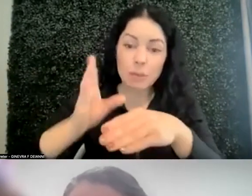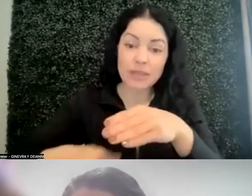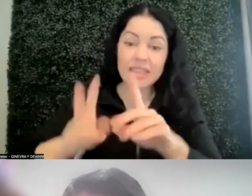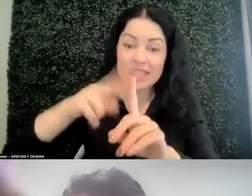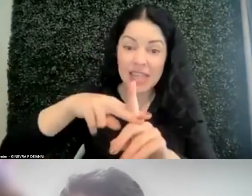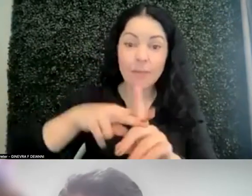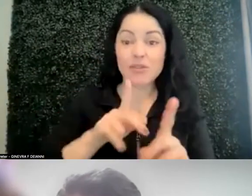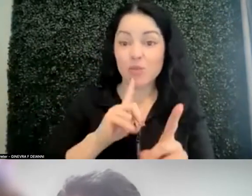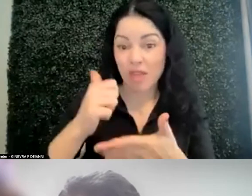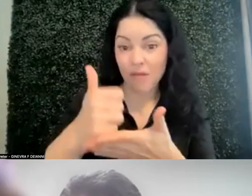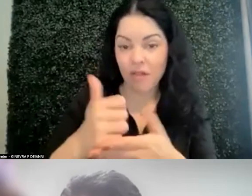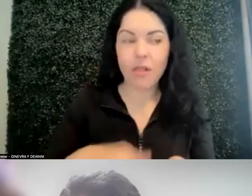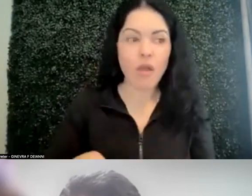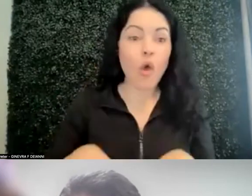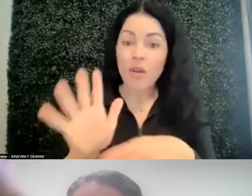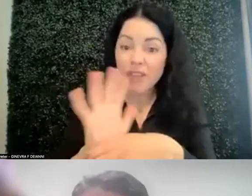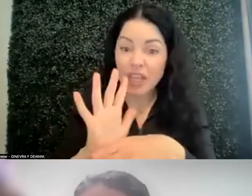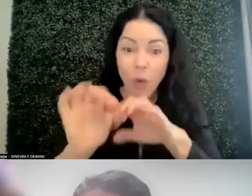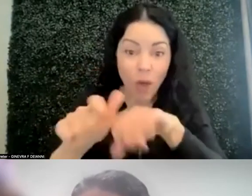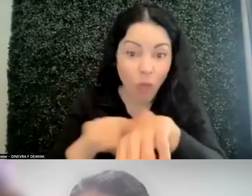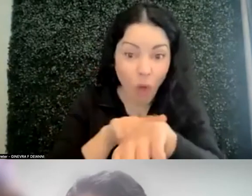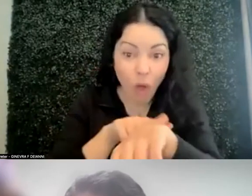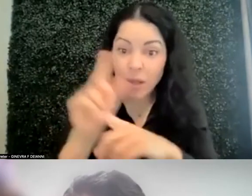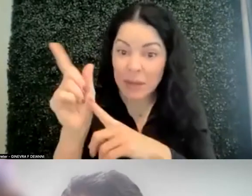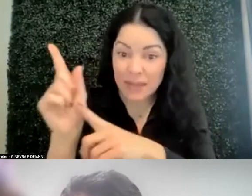How long a video is, how long it might take to read something